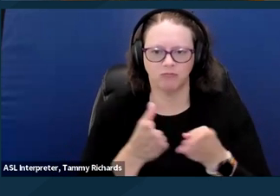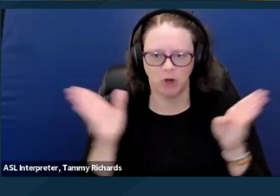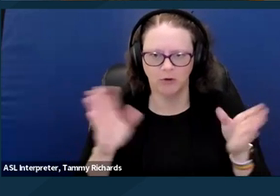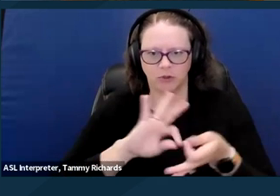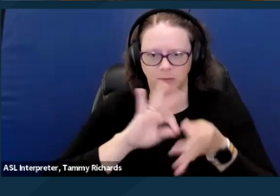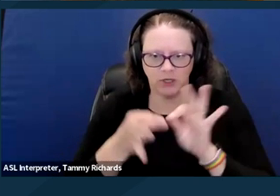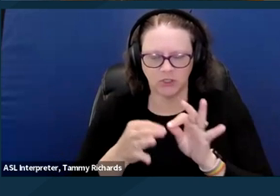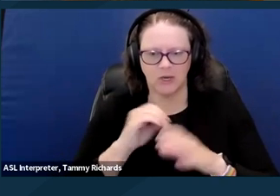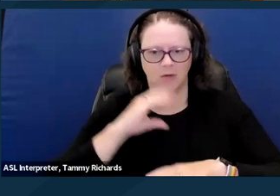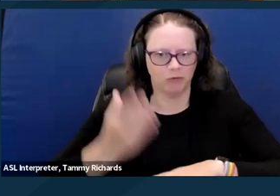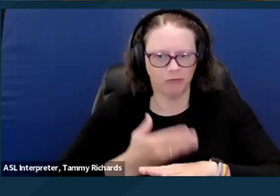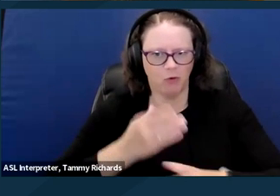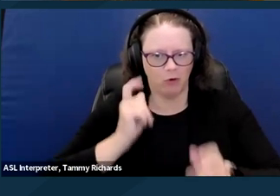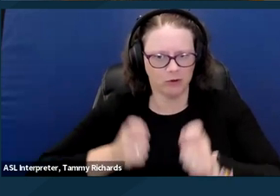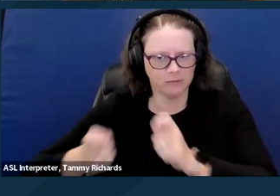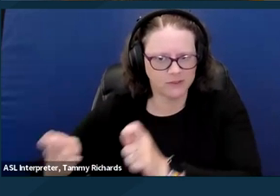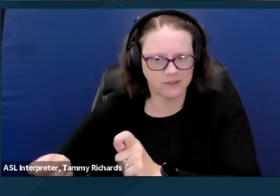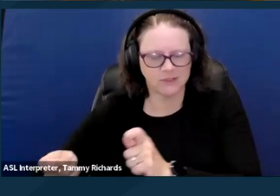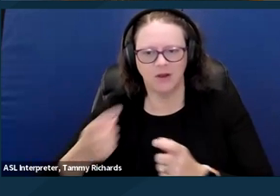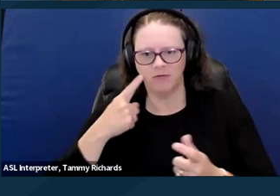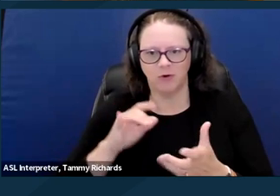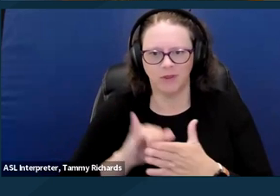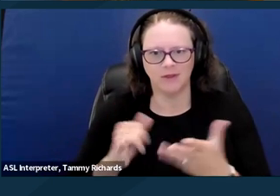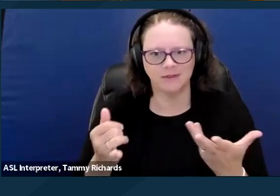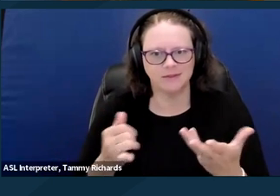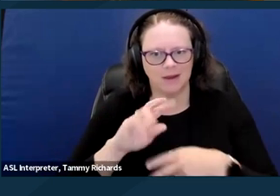so that we can embolden the rights of people experiencing homelessness,